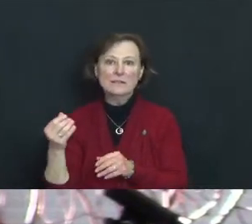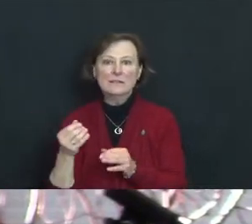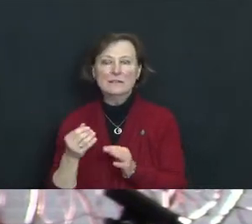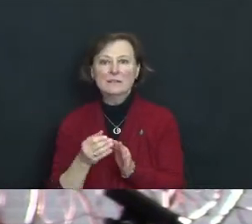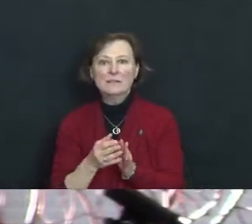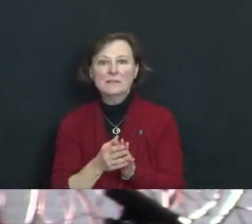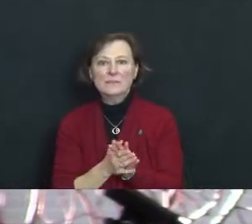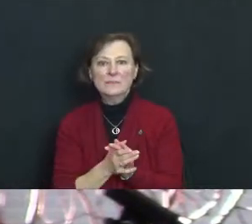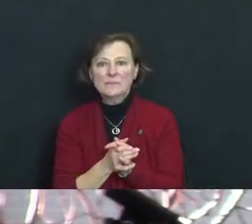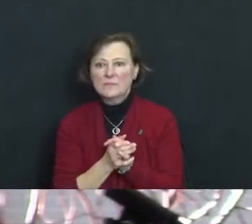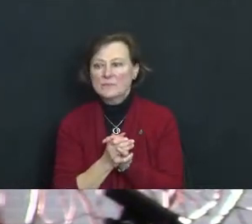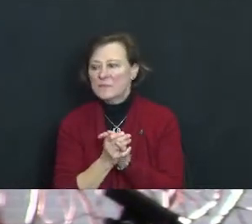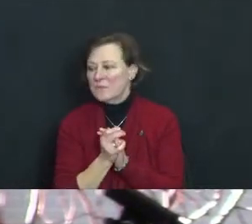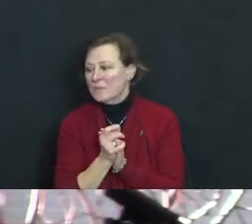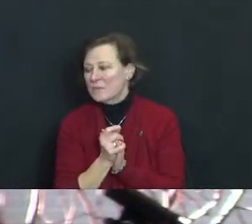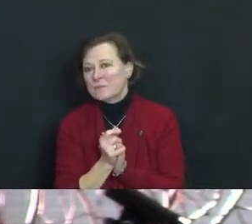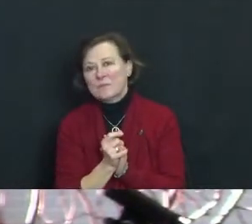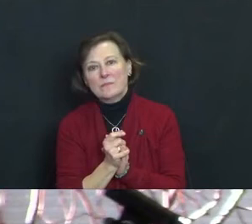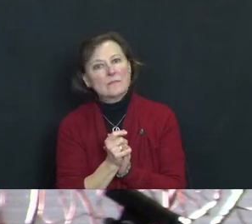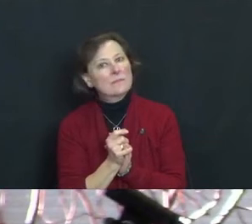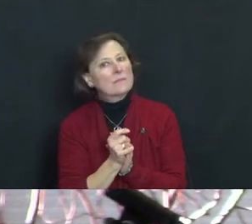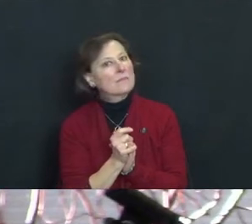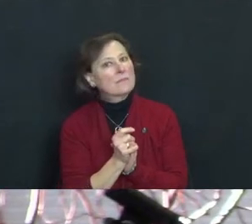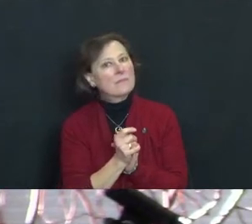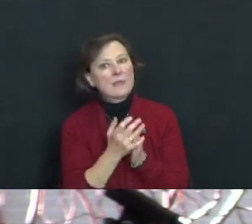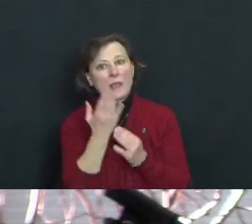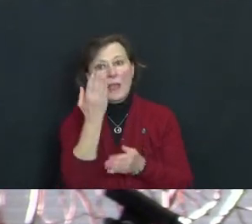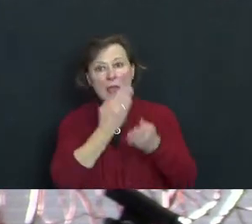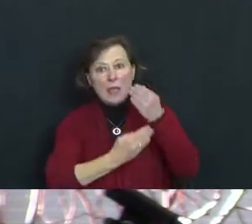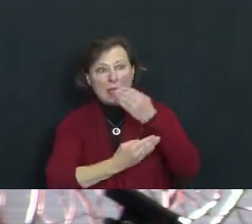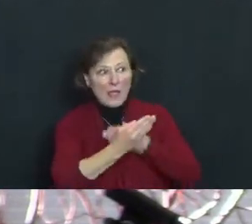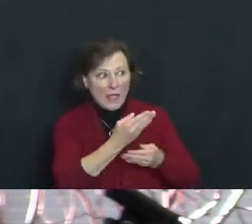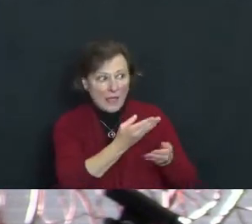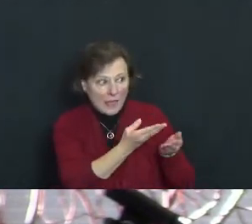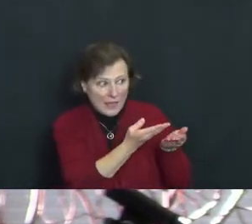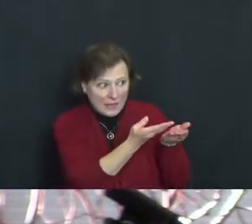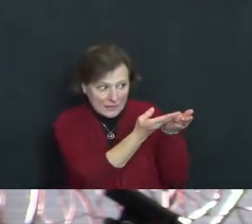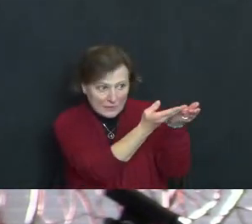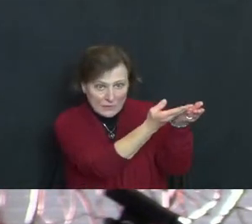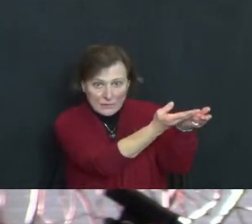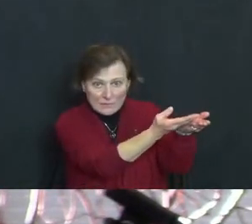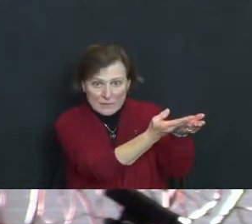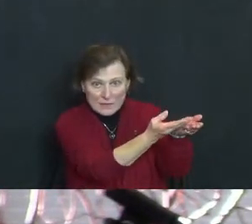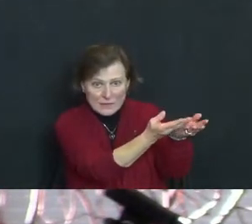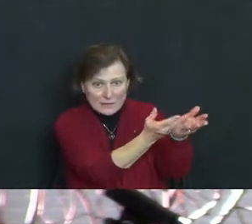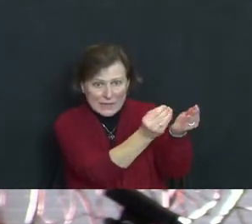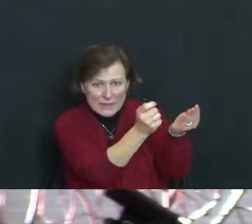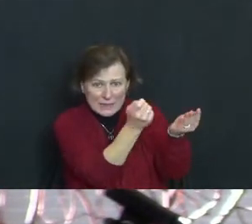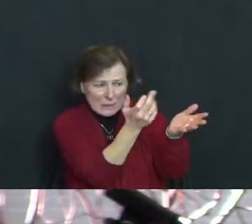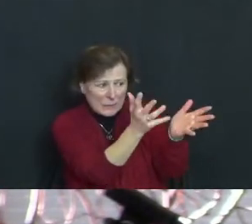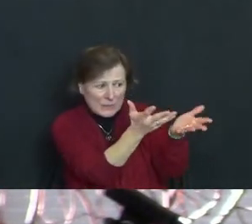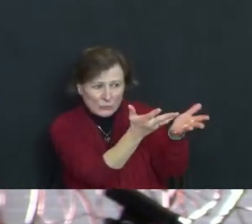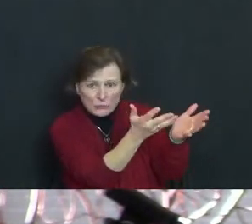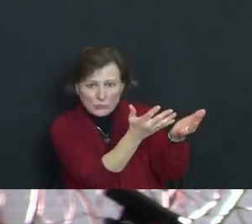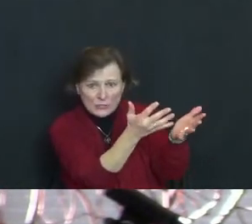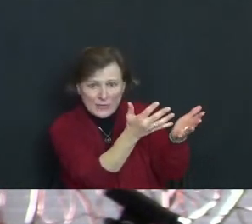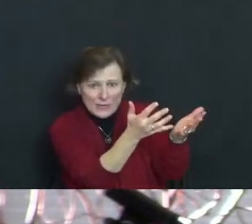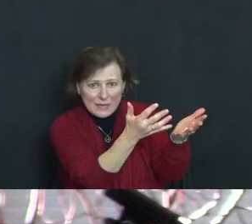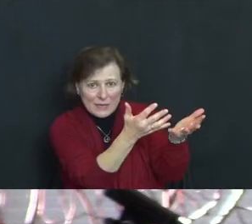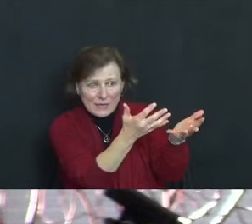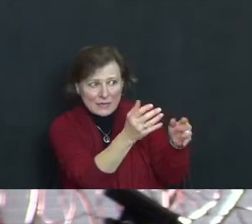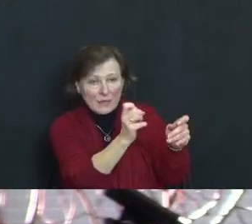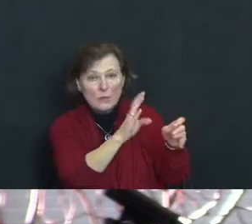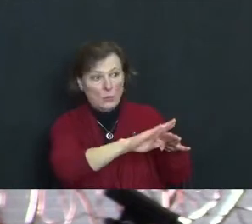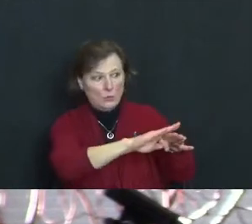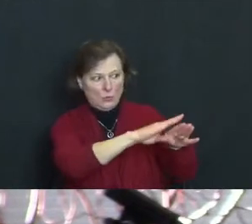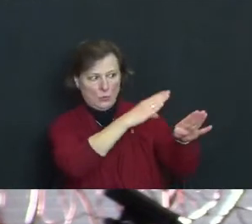His outstretched hands held the food and they trembled, as the door it opened wide.